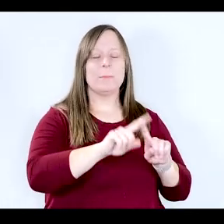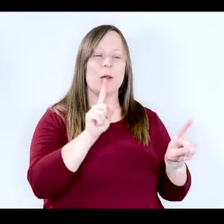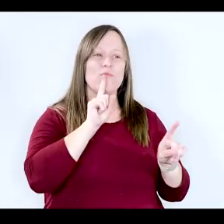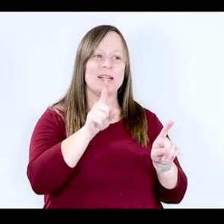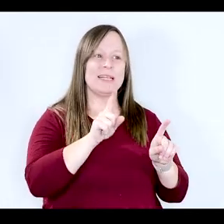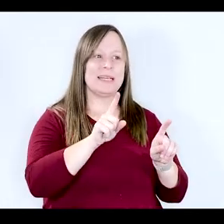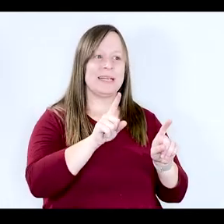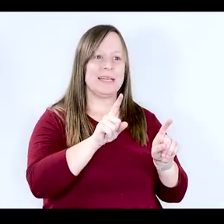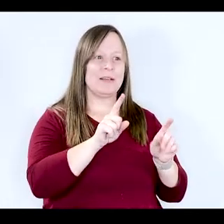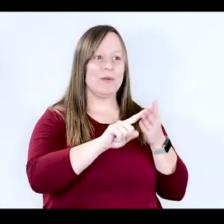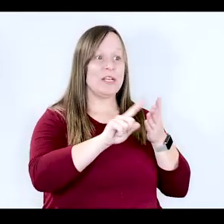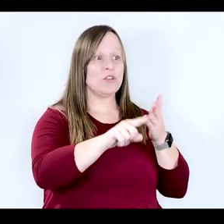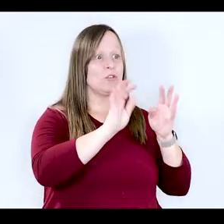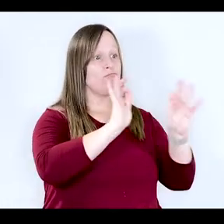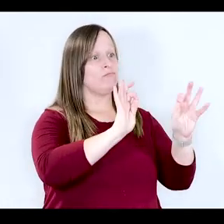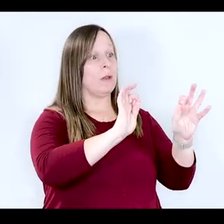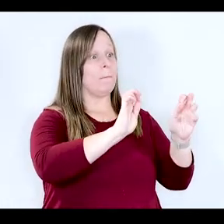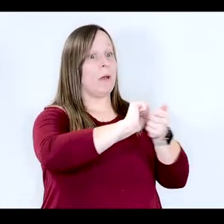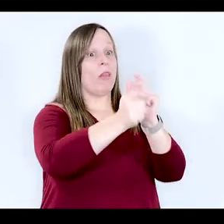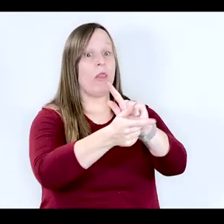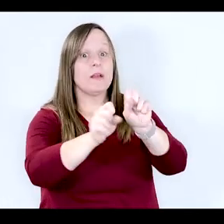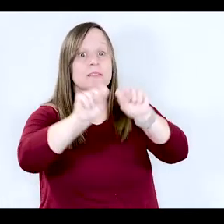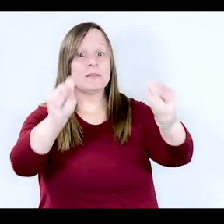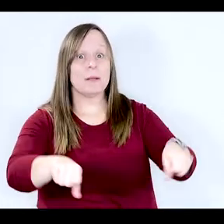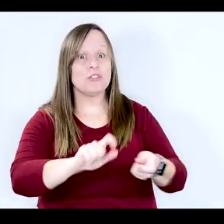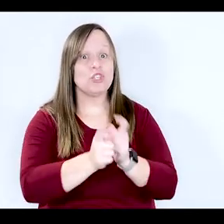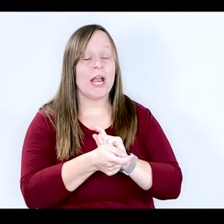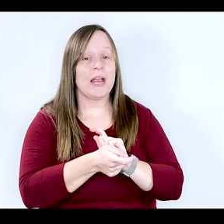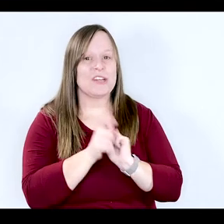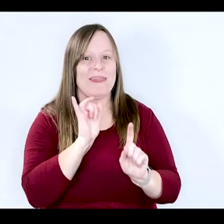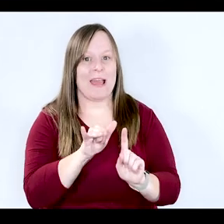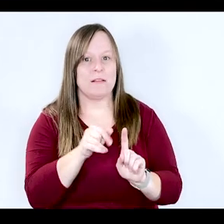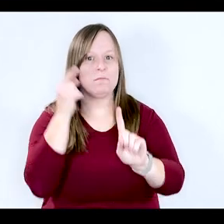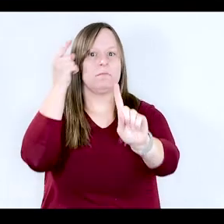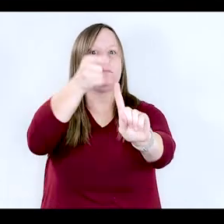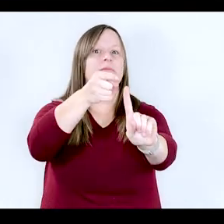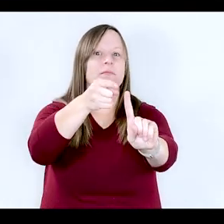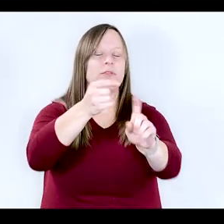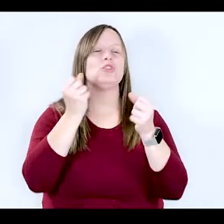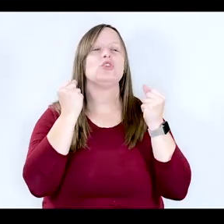translate to is, like you said, actual systemic change. And so, there are so many